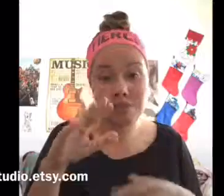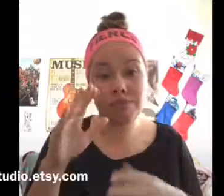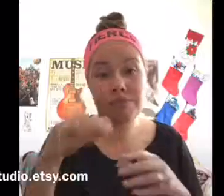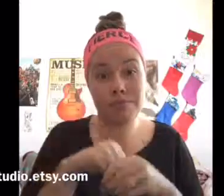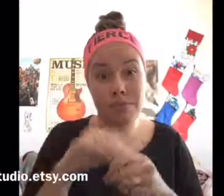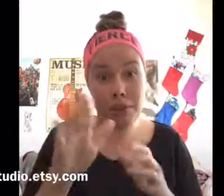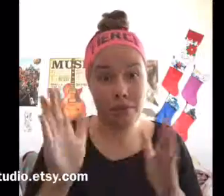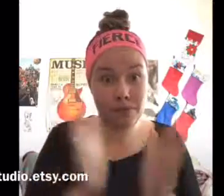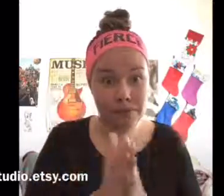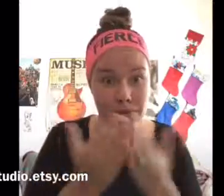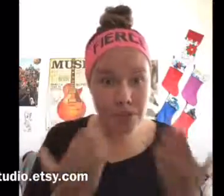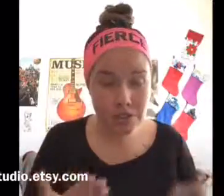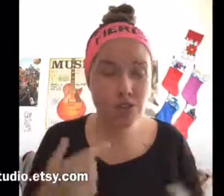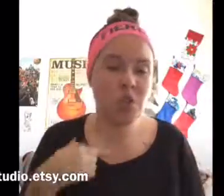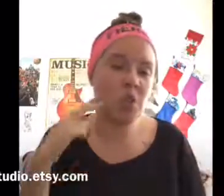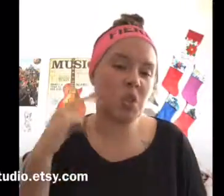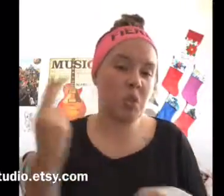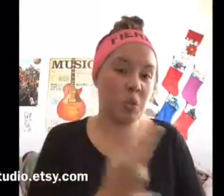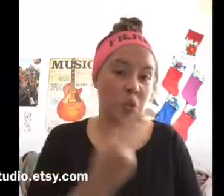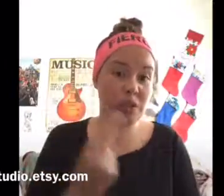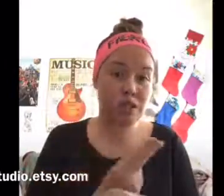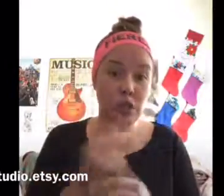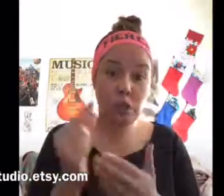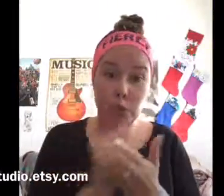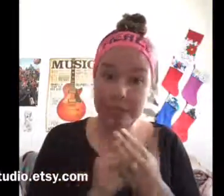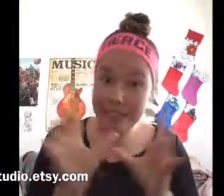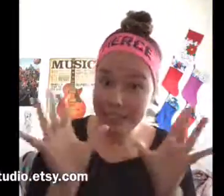in your book, notebook, or binder.. I used glue sticker